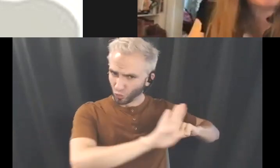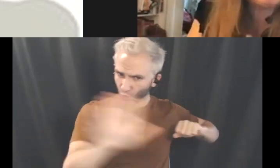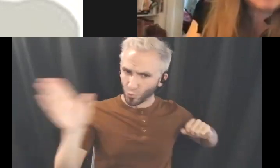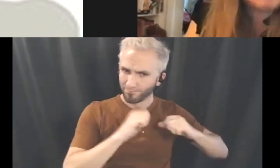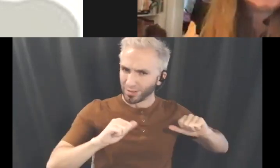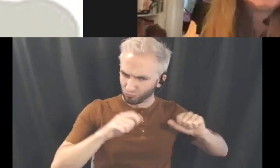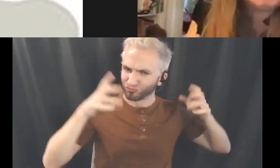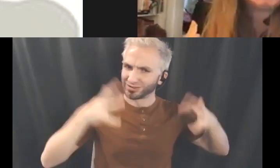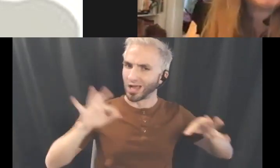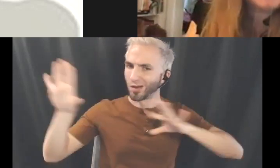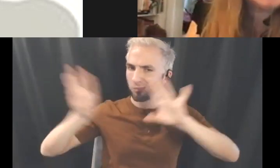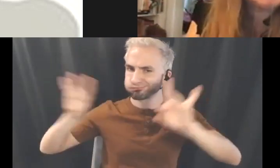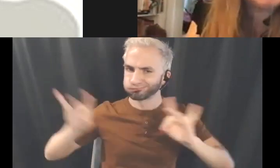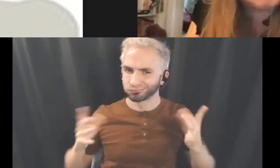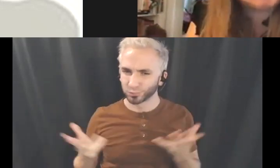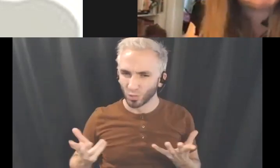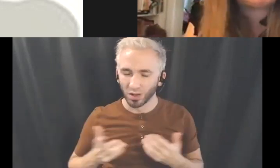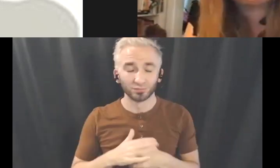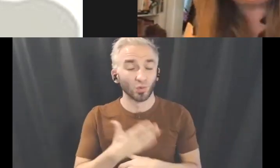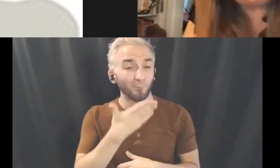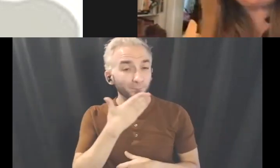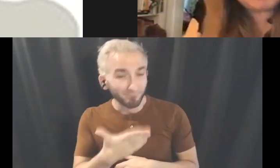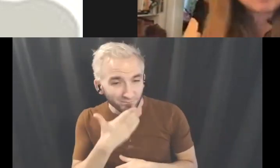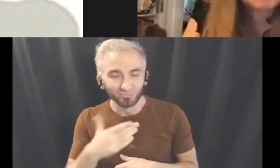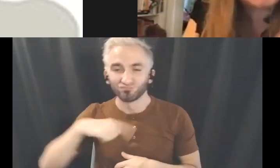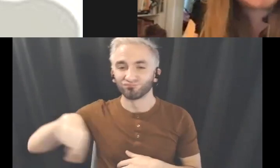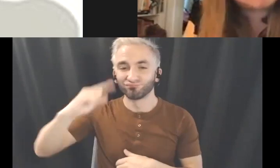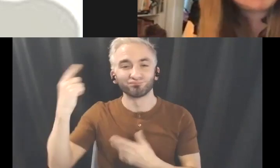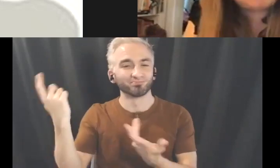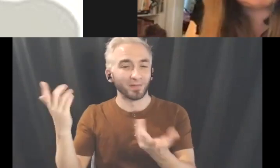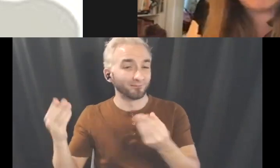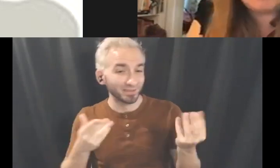as dramaturgs through this process. The facilitators will be Indrit and myself as well